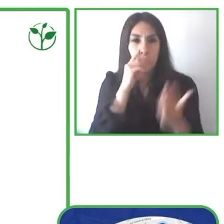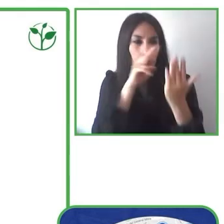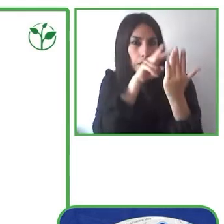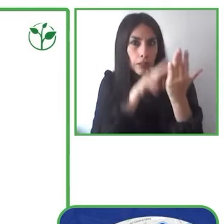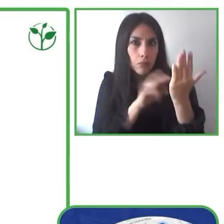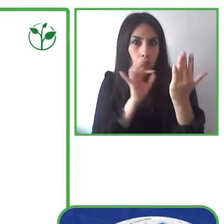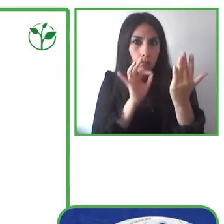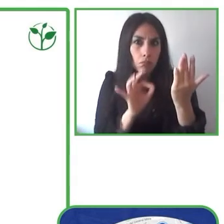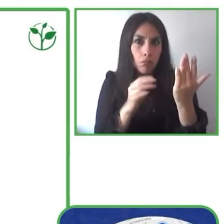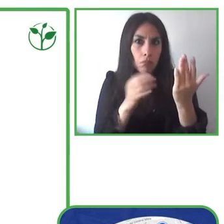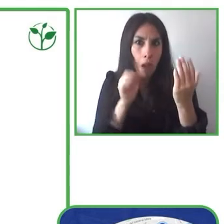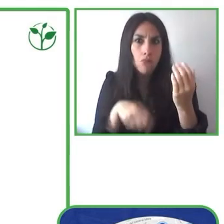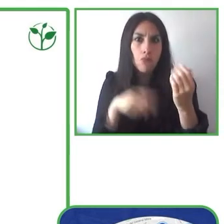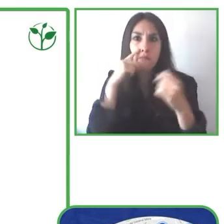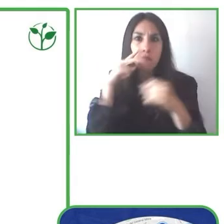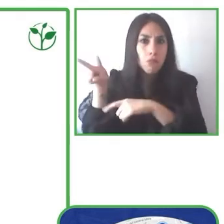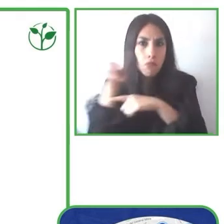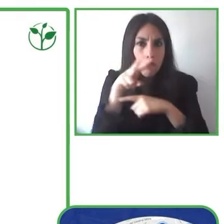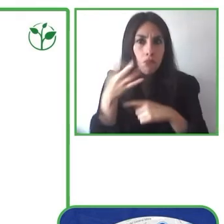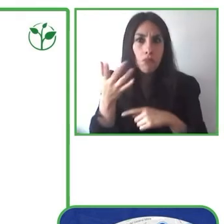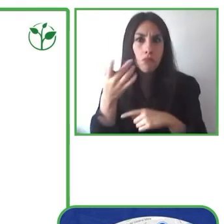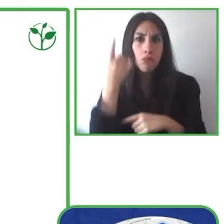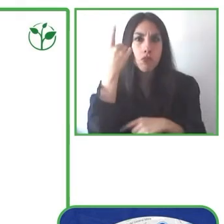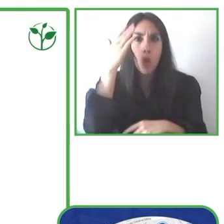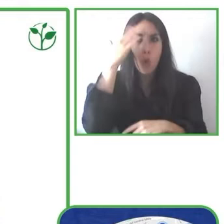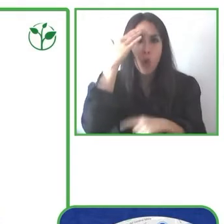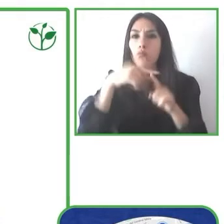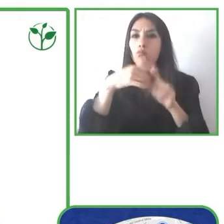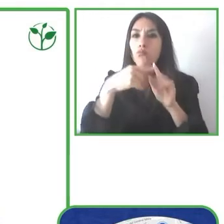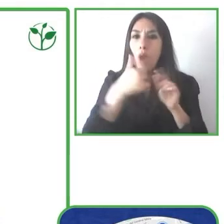if they have found that for instance it's being occupied by someone else.